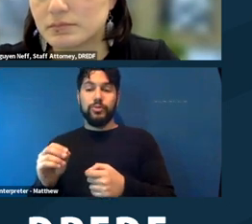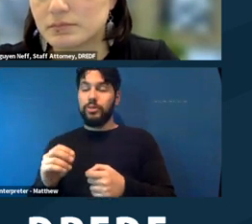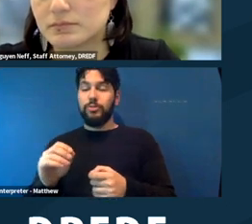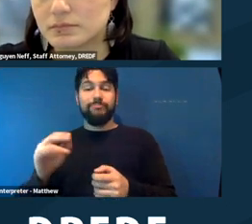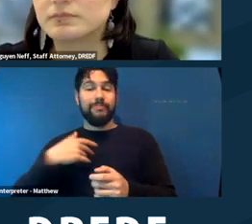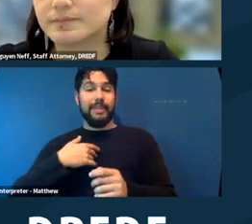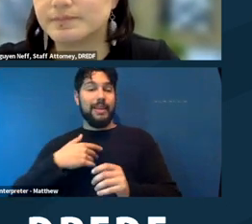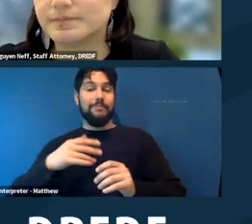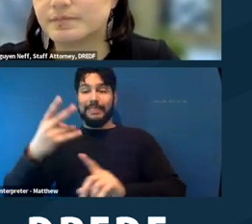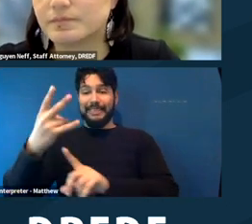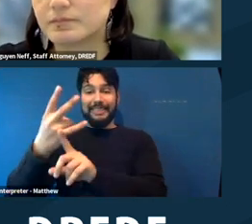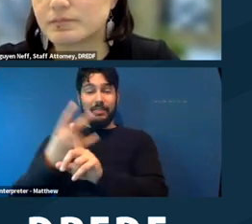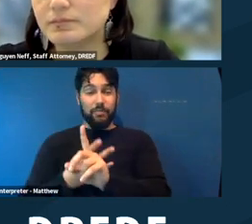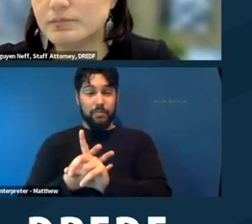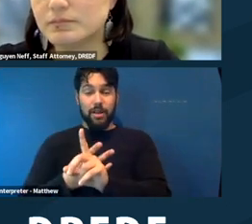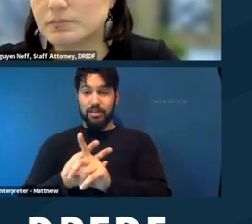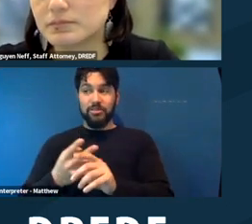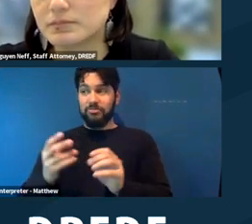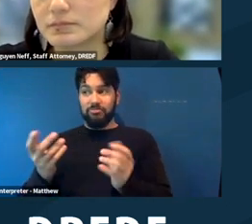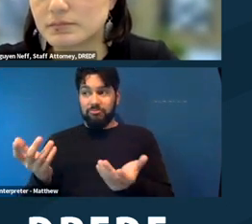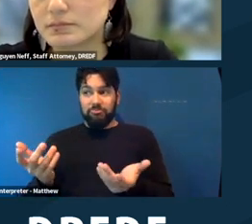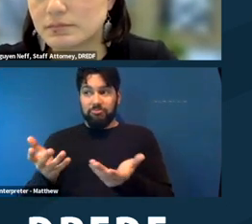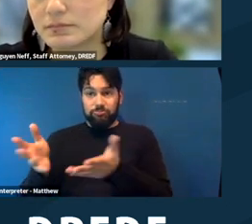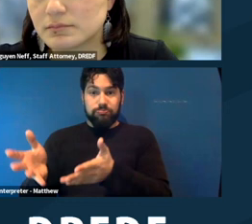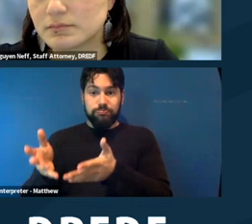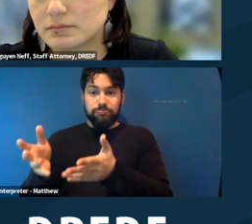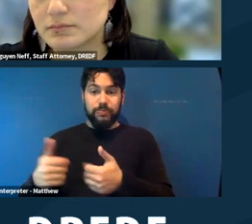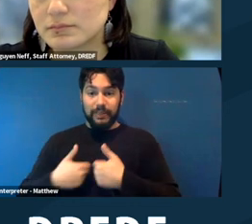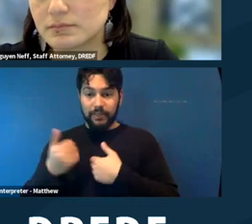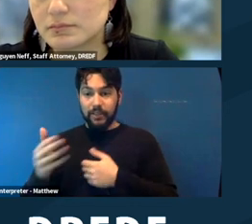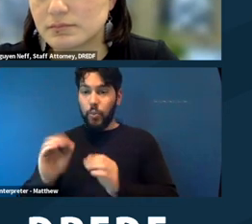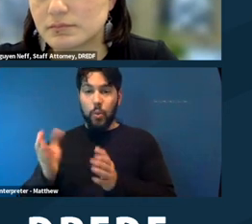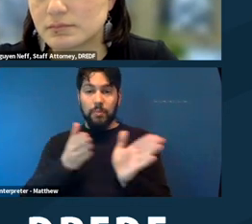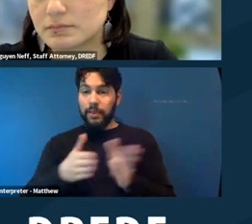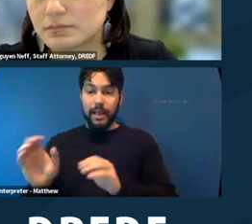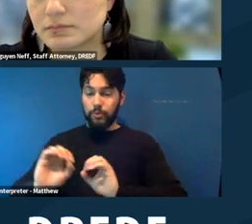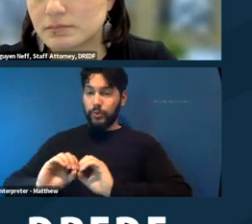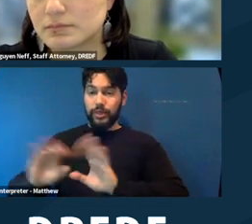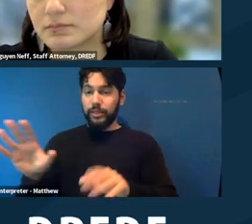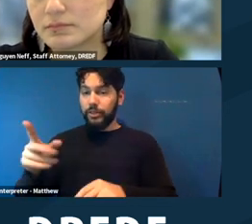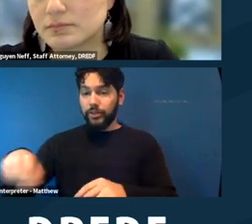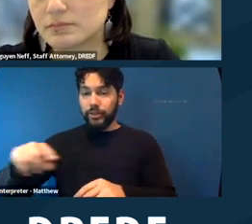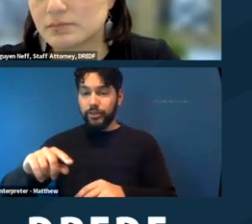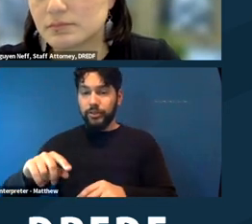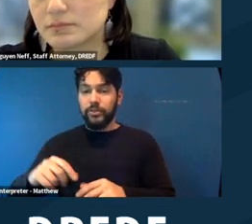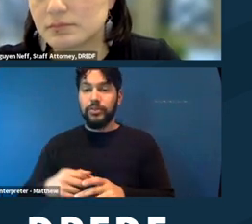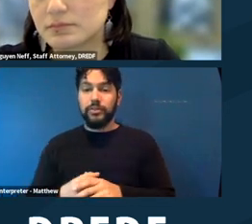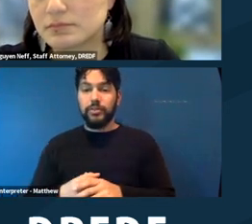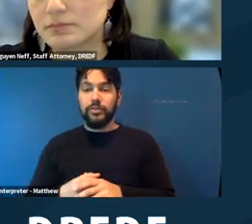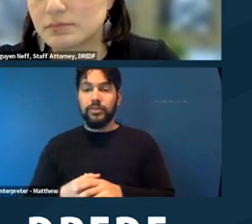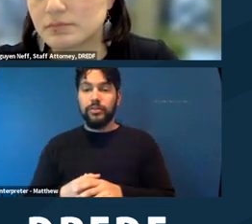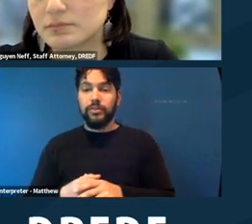him. So I think that's where, if you look at ‑‑ you gotta think about well,